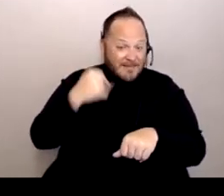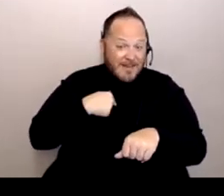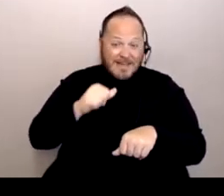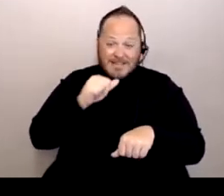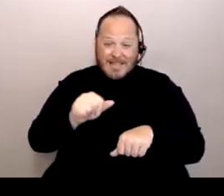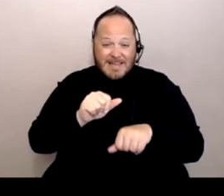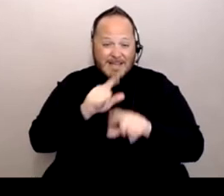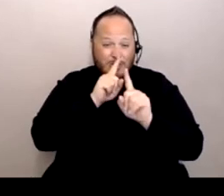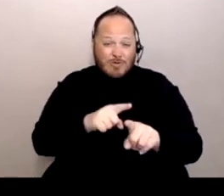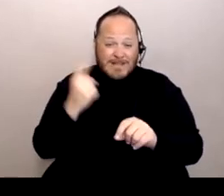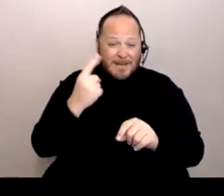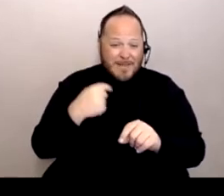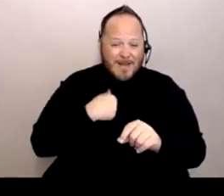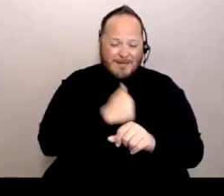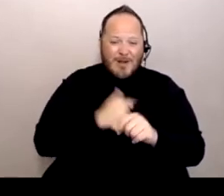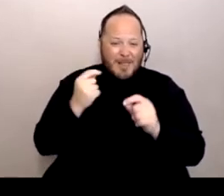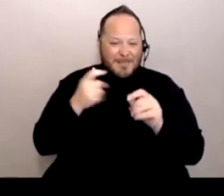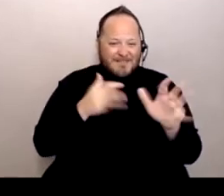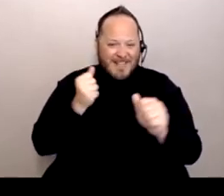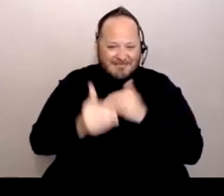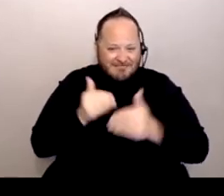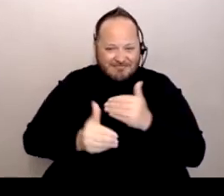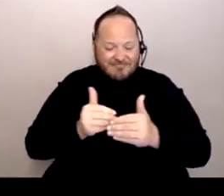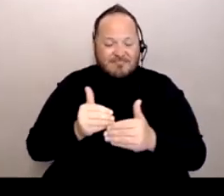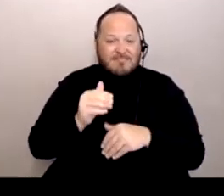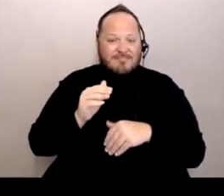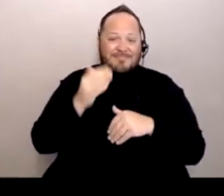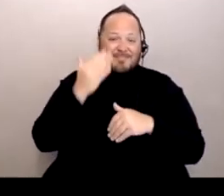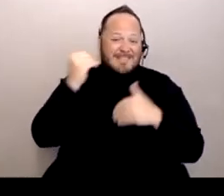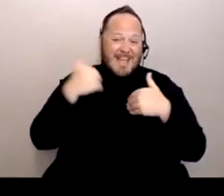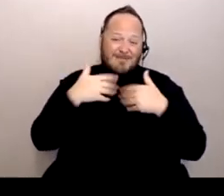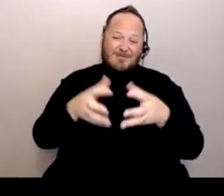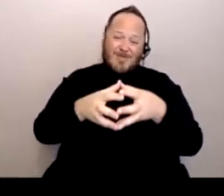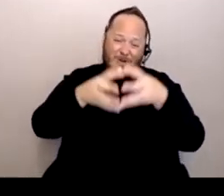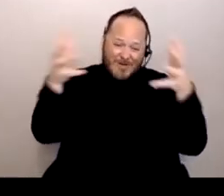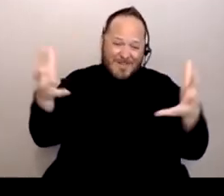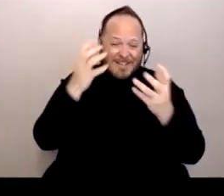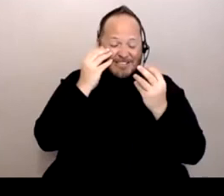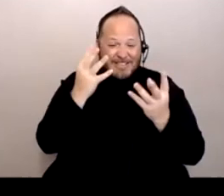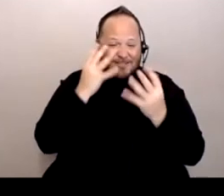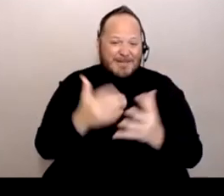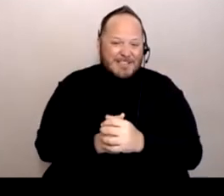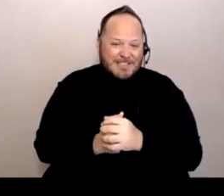I was kind of like speeding through. There's just so much information all the time that it makes it more like